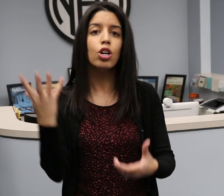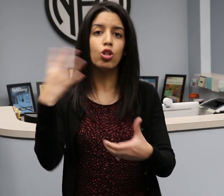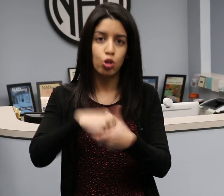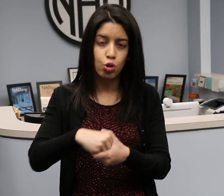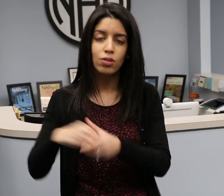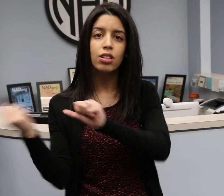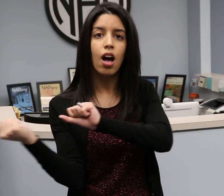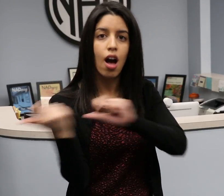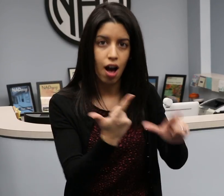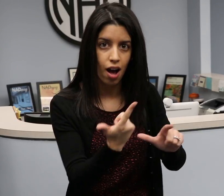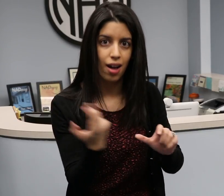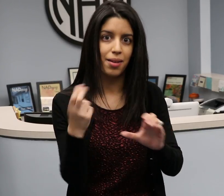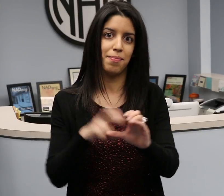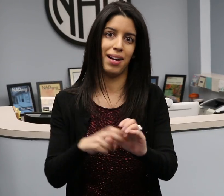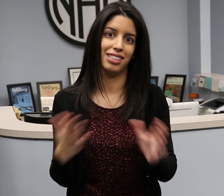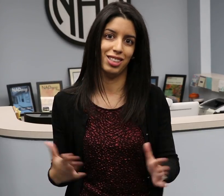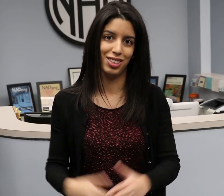is inclusive for all passengers.